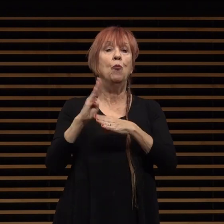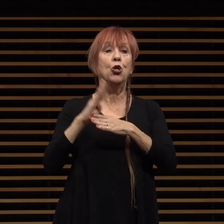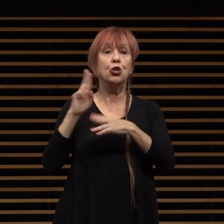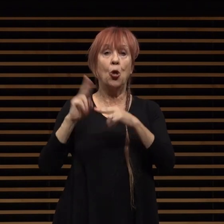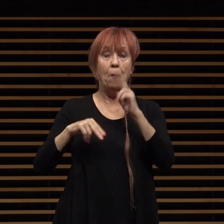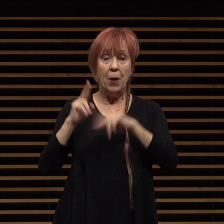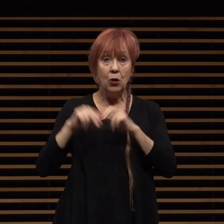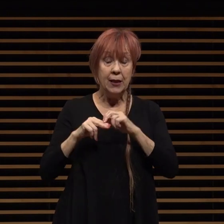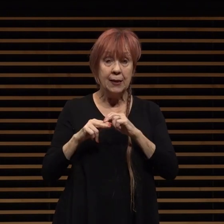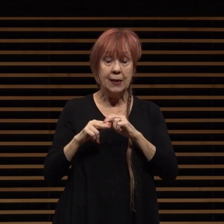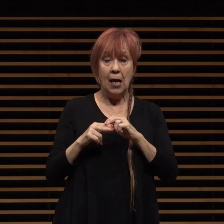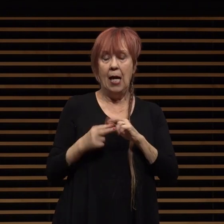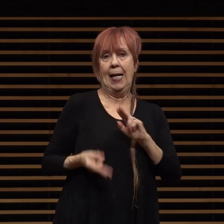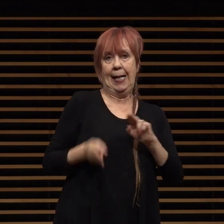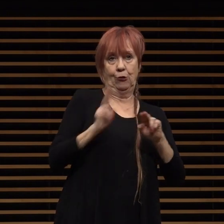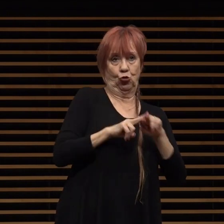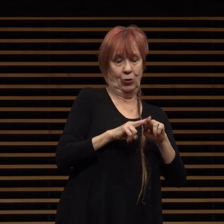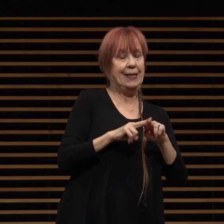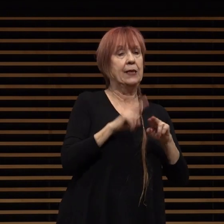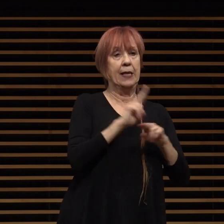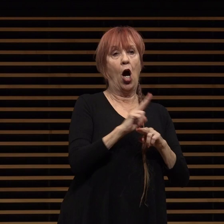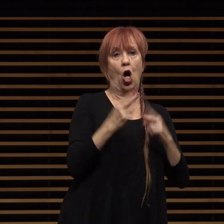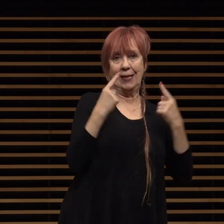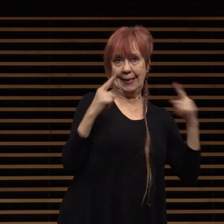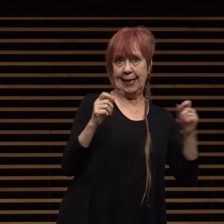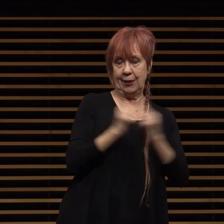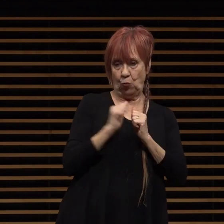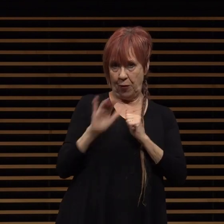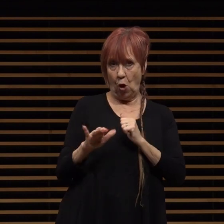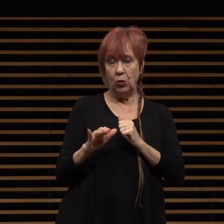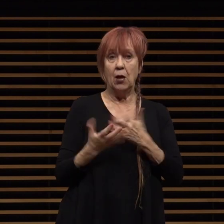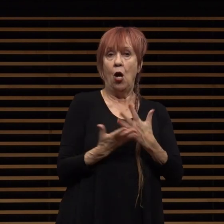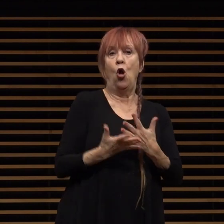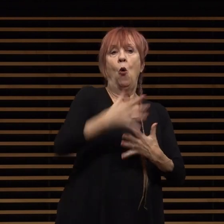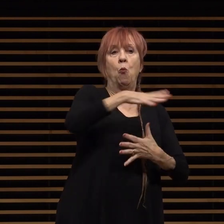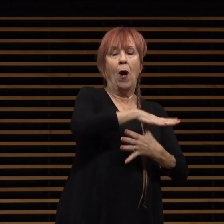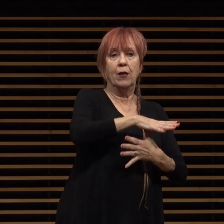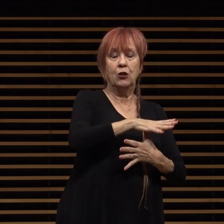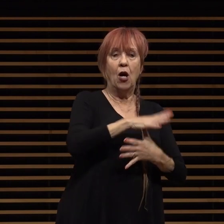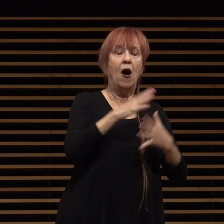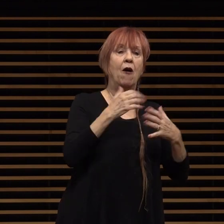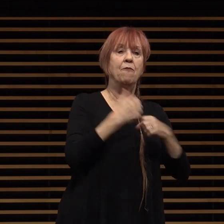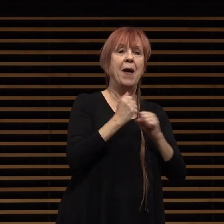accessory dwelling unit program